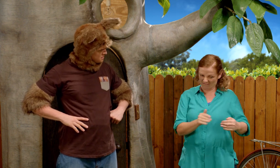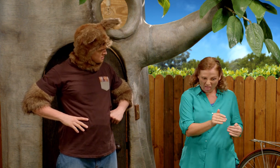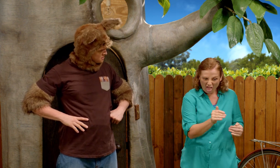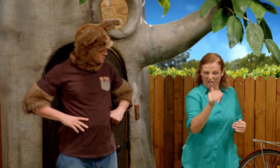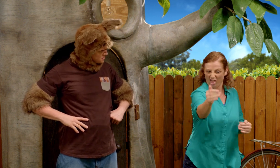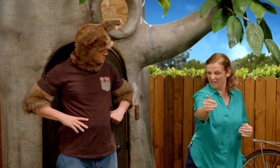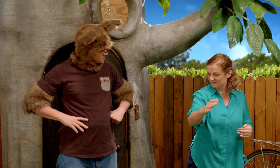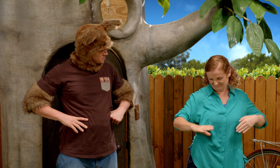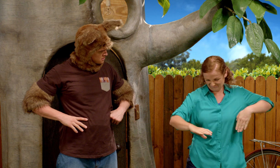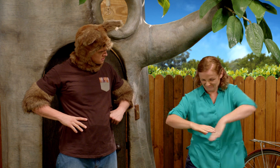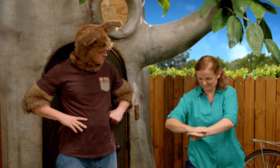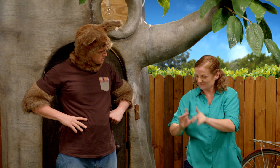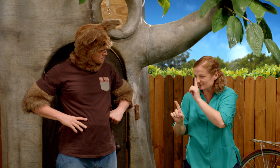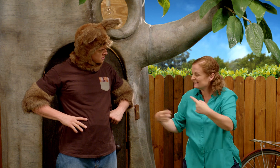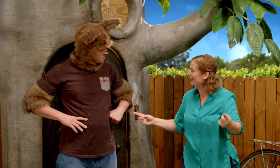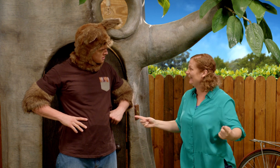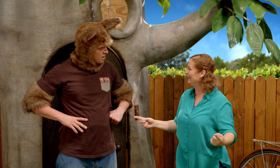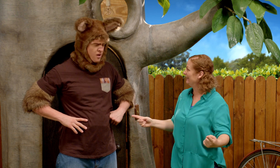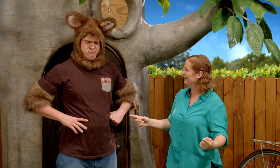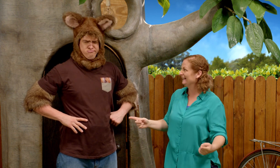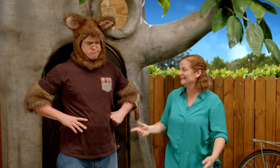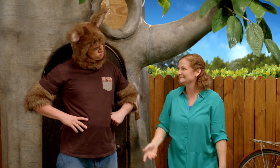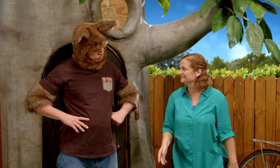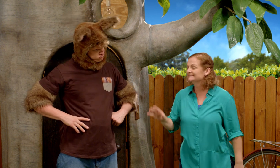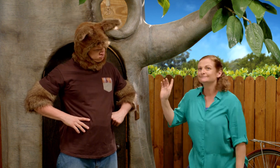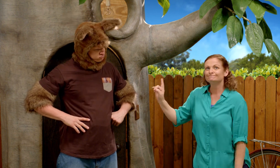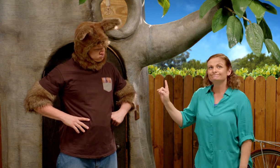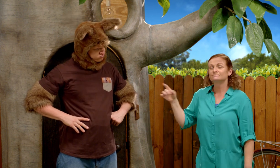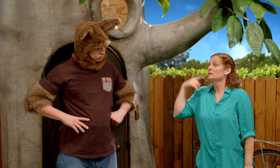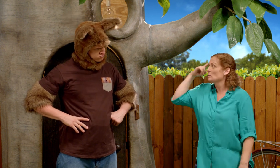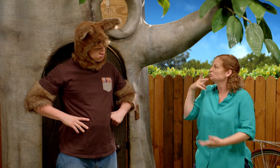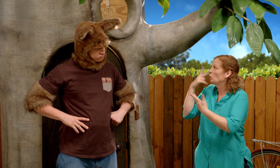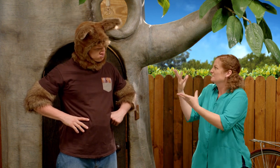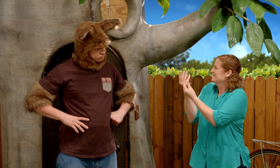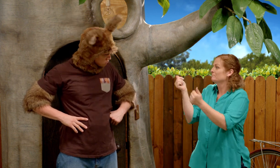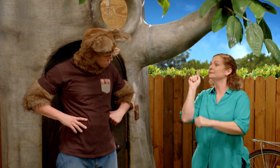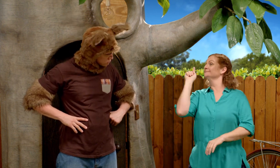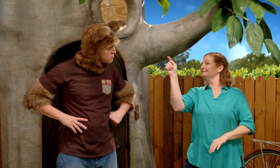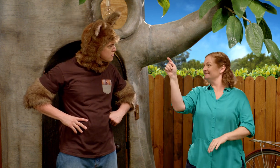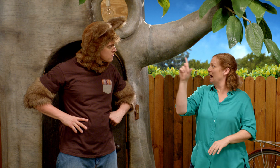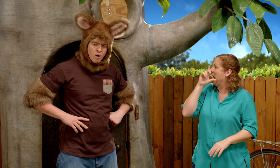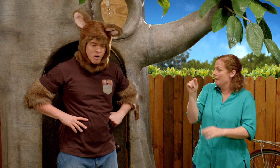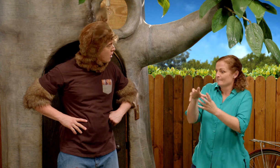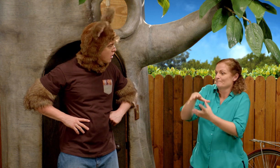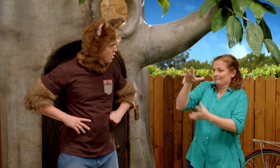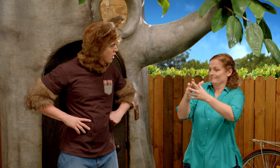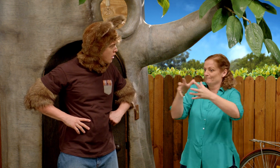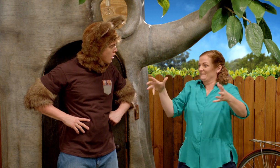You see now that you've grown, your feet have grown too. And that's why they don't fit. Huh? I know, I can show you something that's